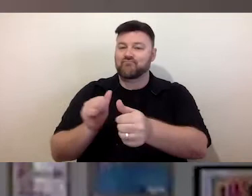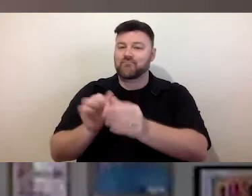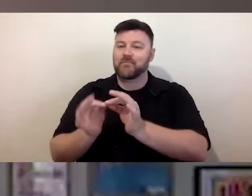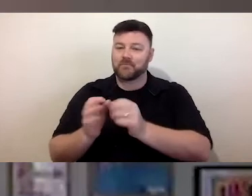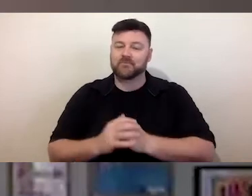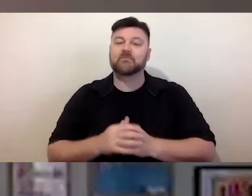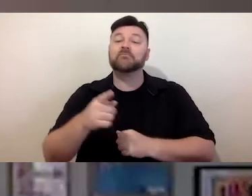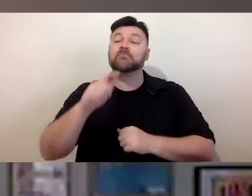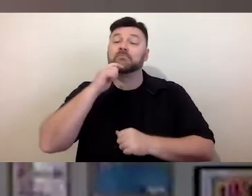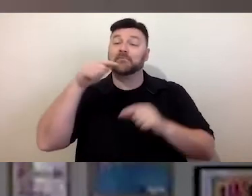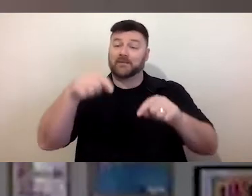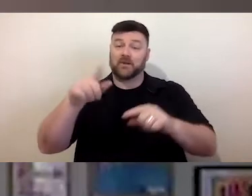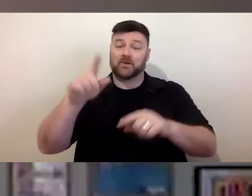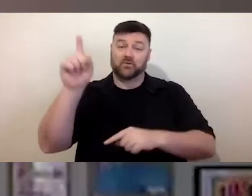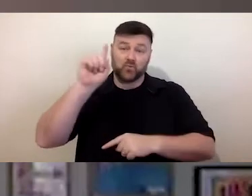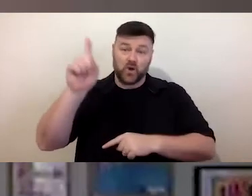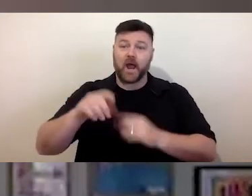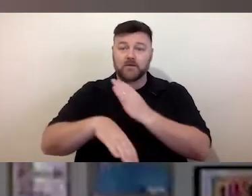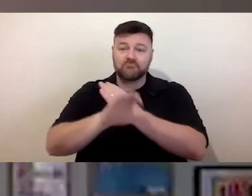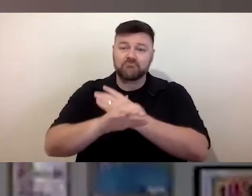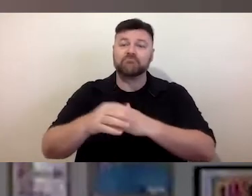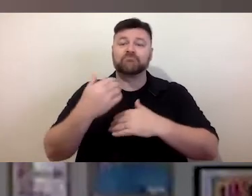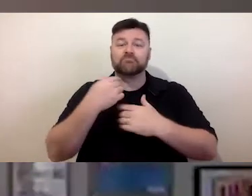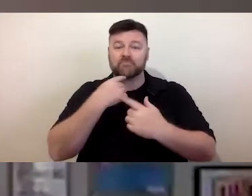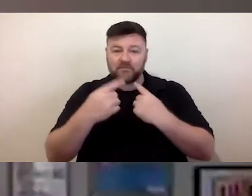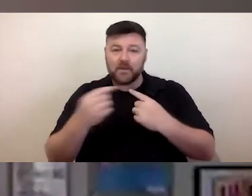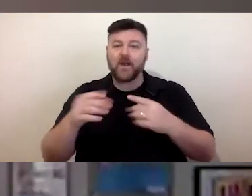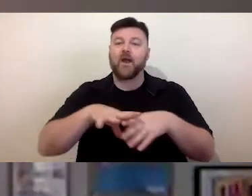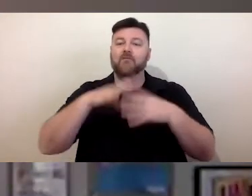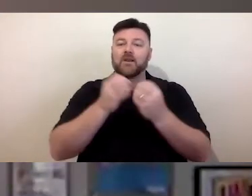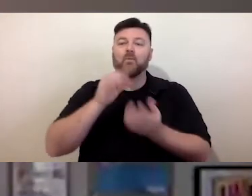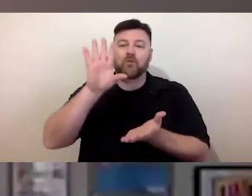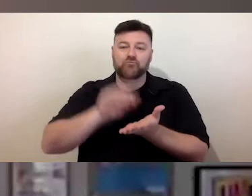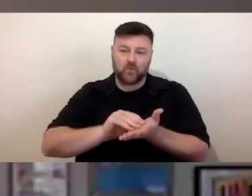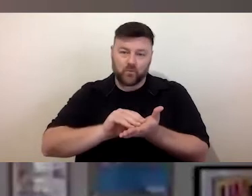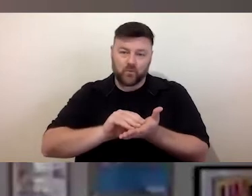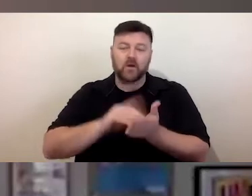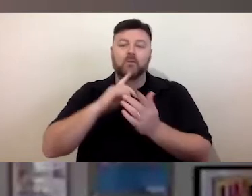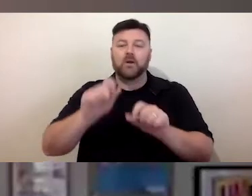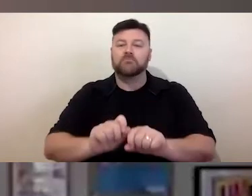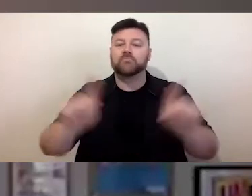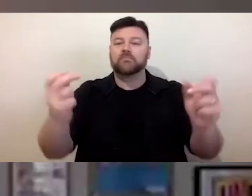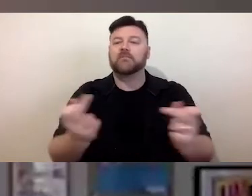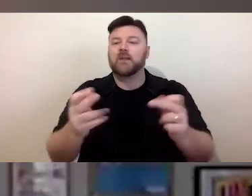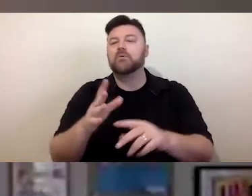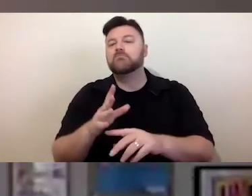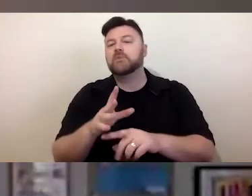webinar with transcript will be available after the session around mid-next week. Which we'll send to you via email with any links and